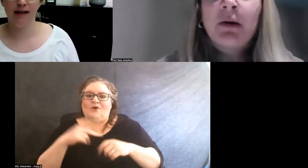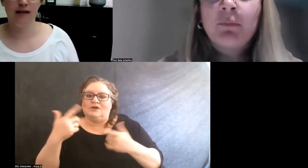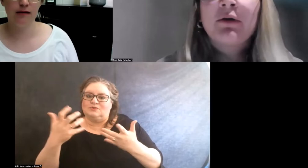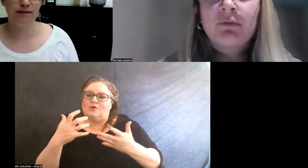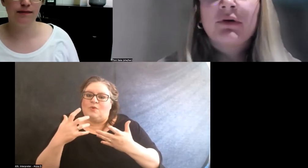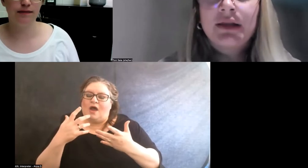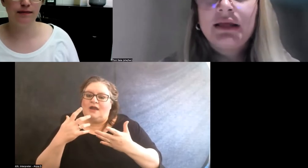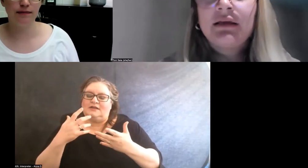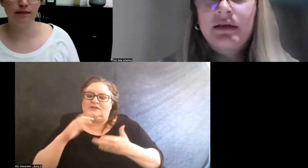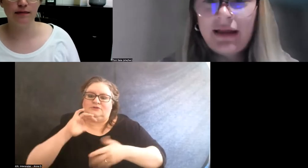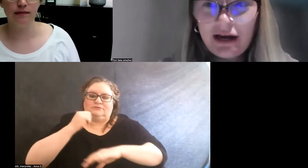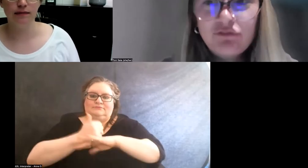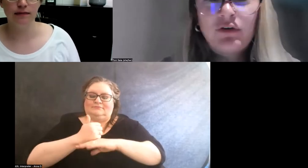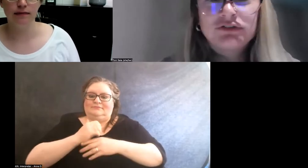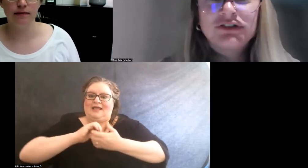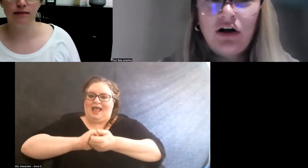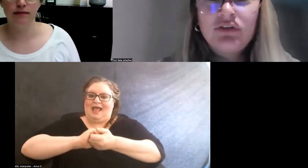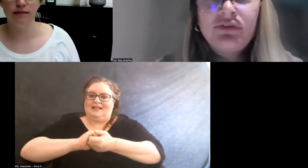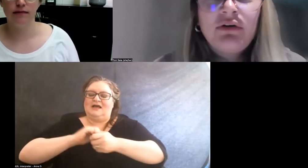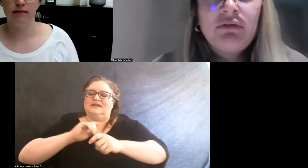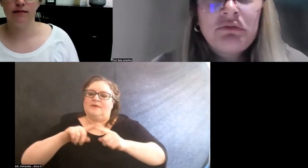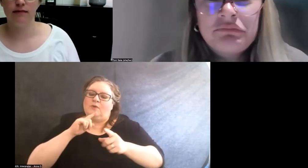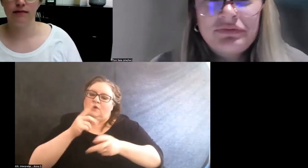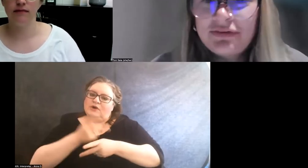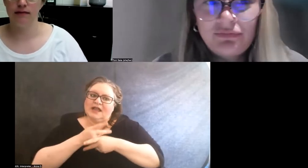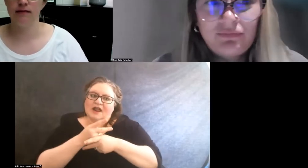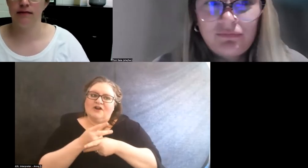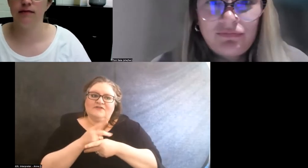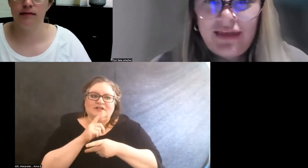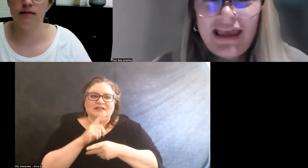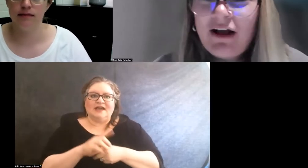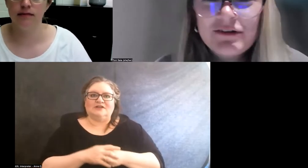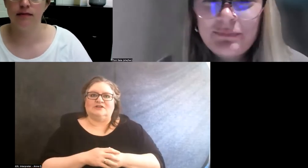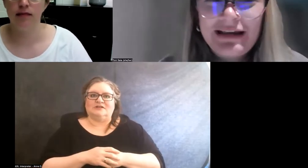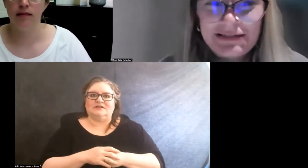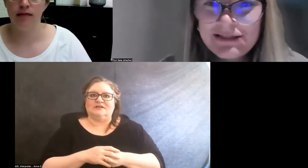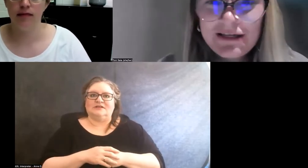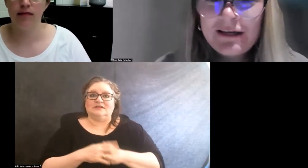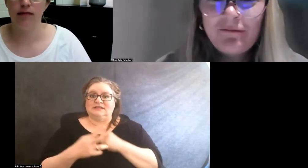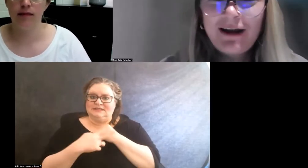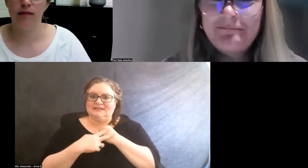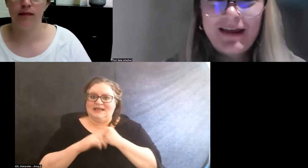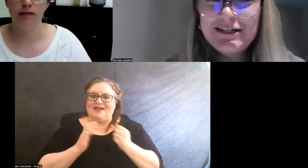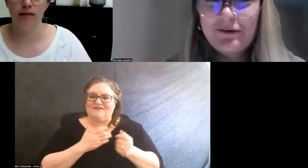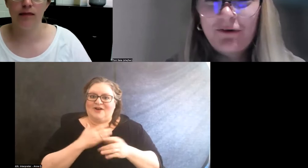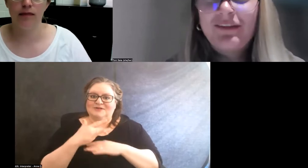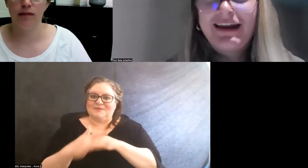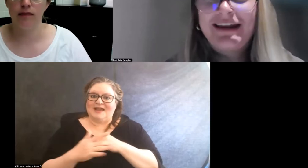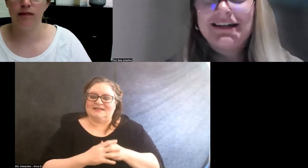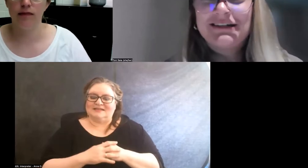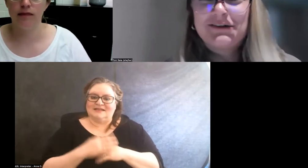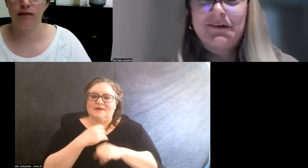but we were really careful to also save our space, right? Make sure that it didn't turn